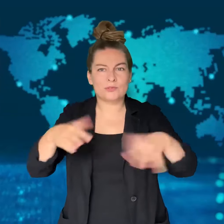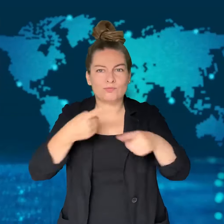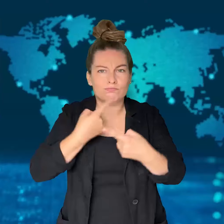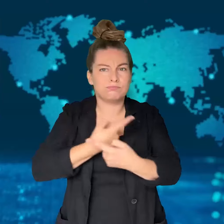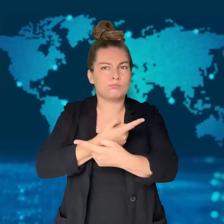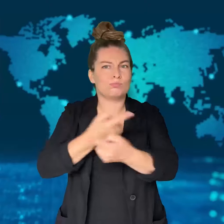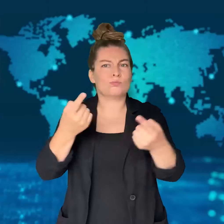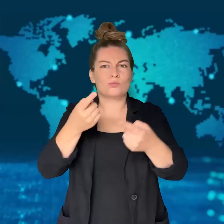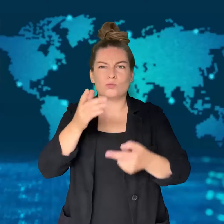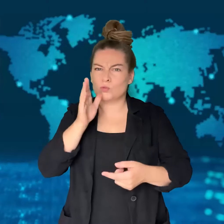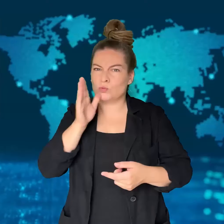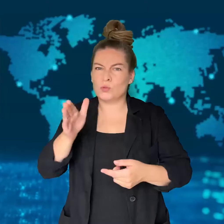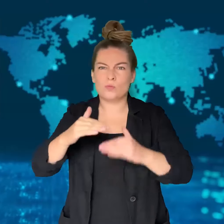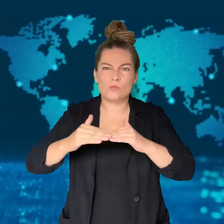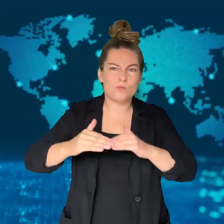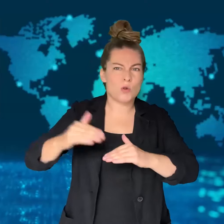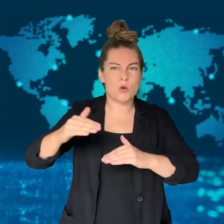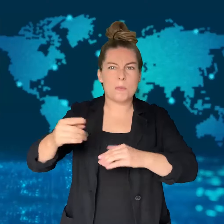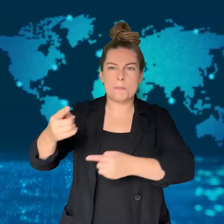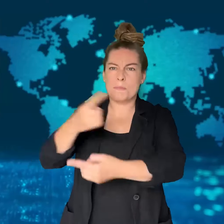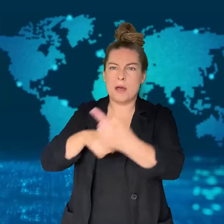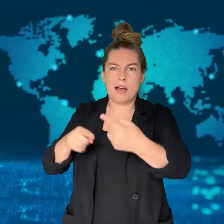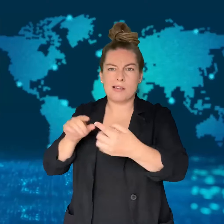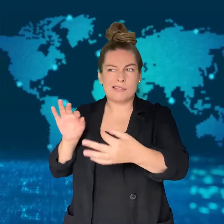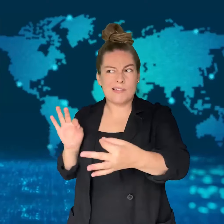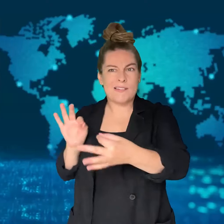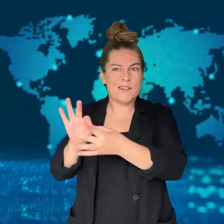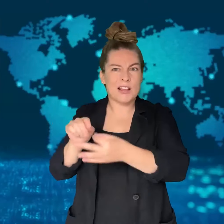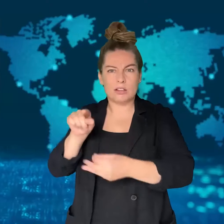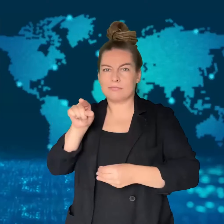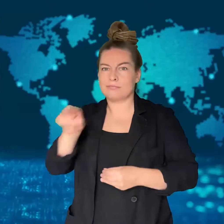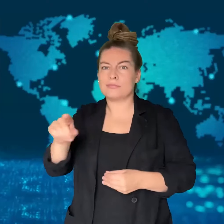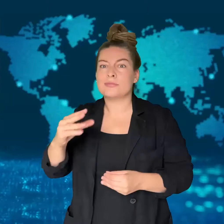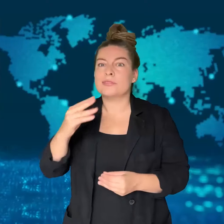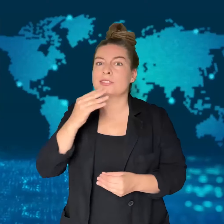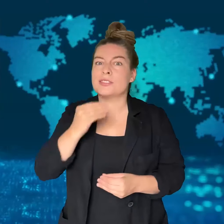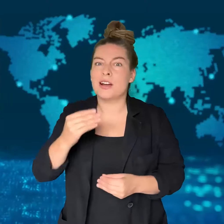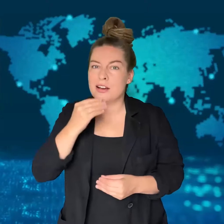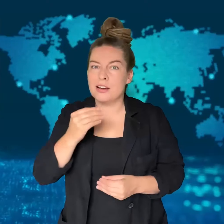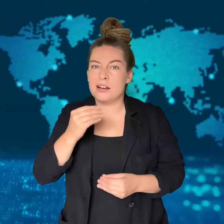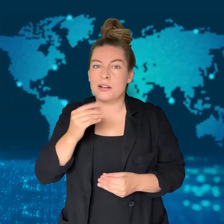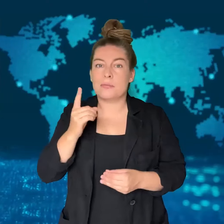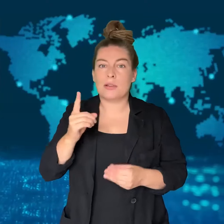Iran had announced vows of vengeance against Israel last week,